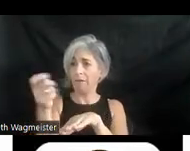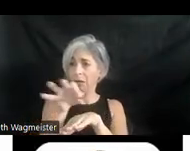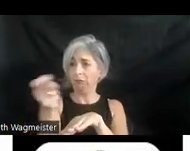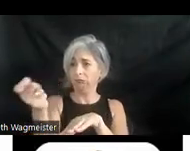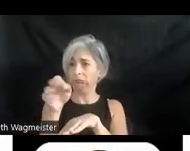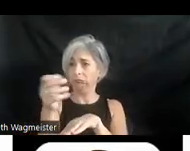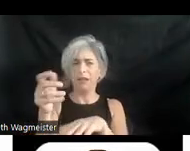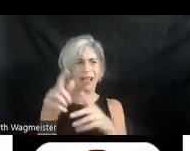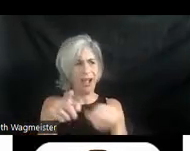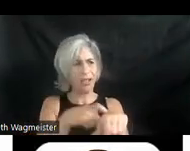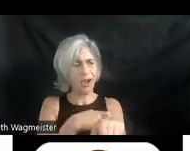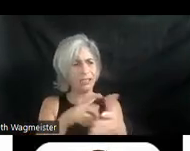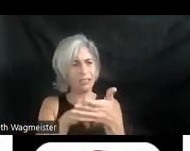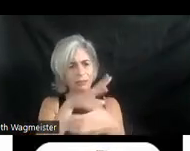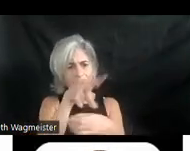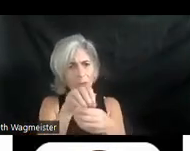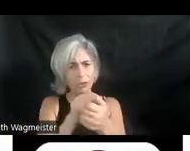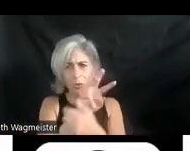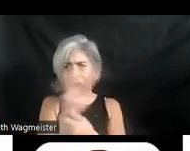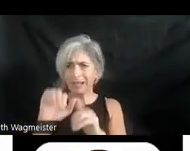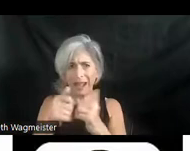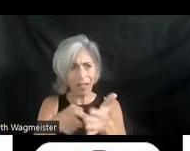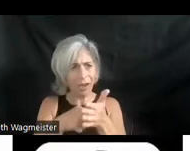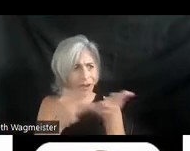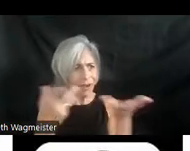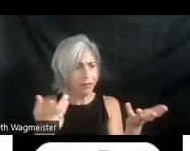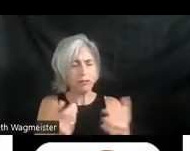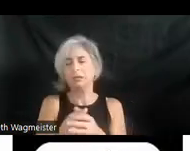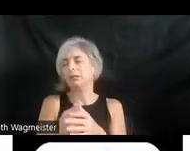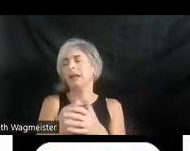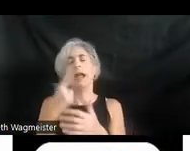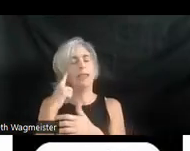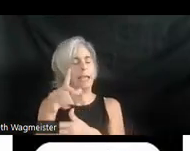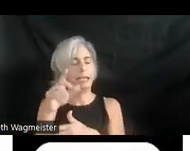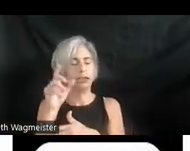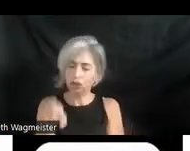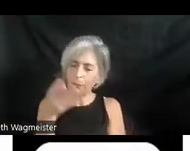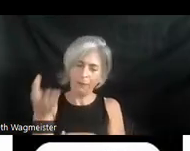it take to incorporate that in your websites? I think it should be there. Because what happens